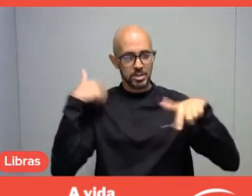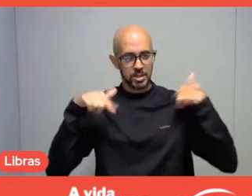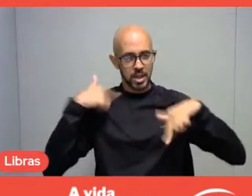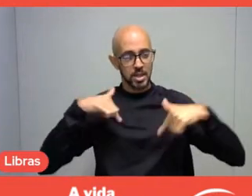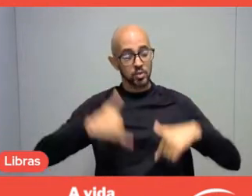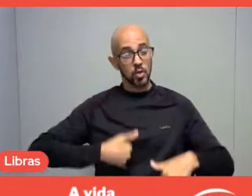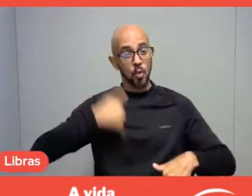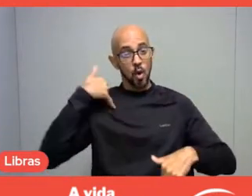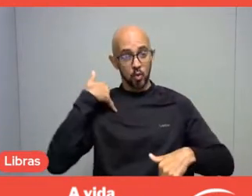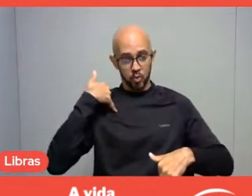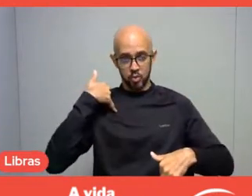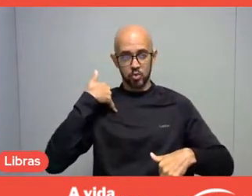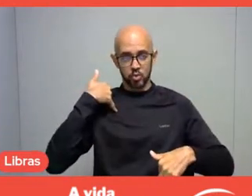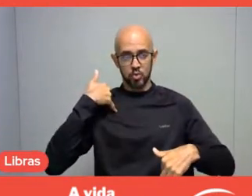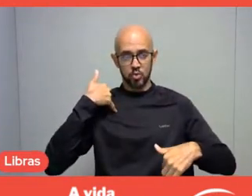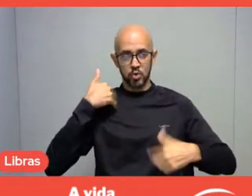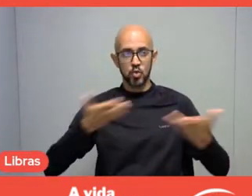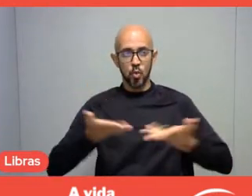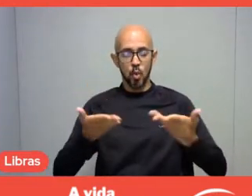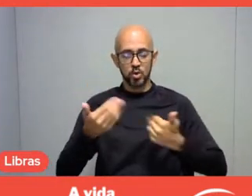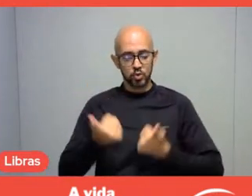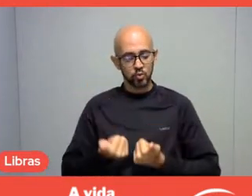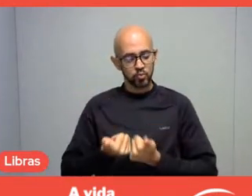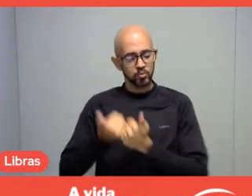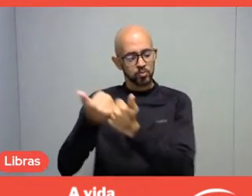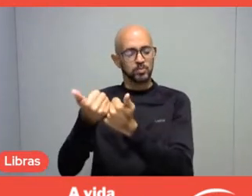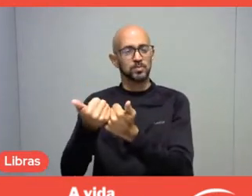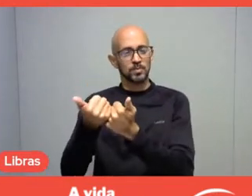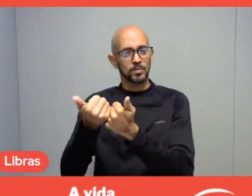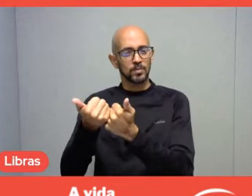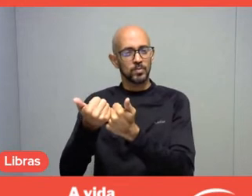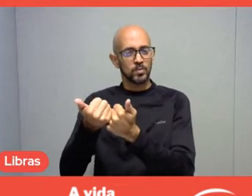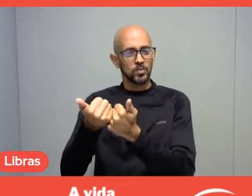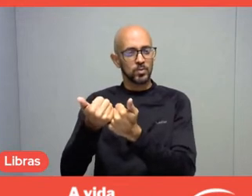and today I contribute, let's say, working academically,